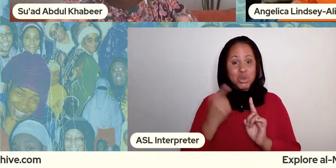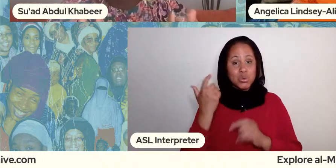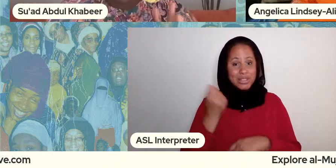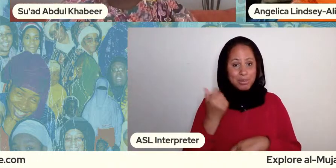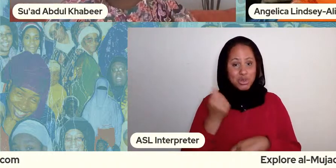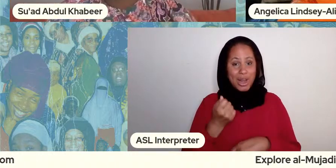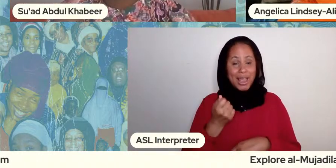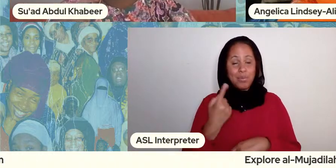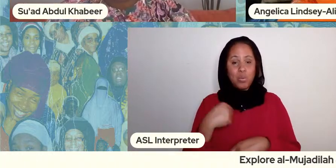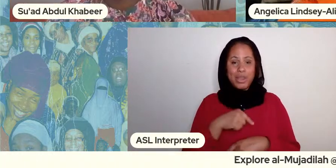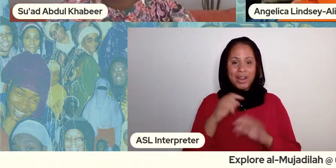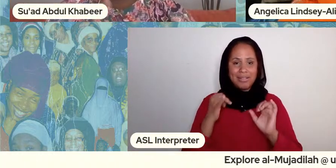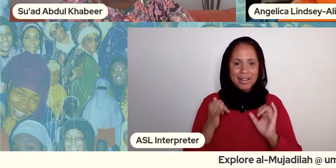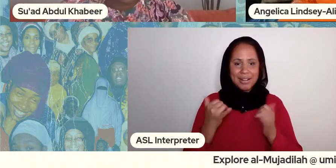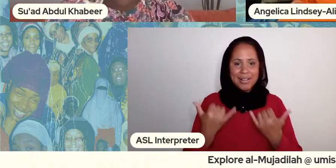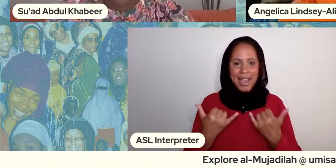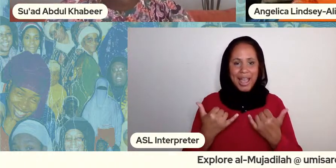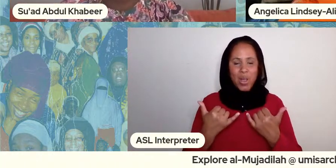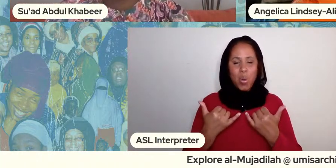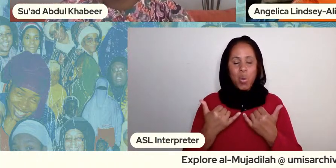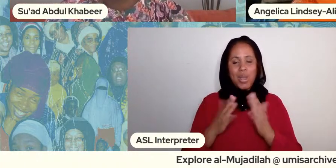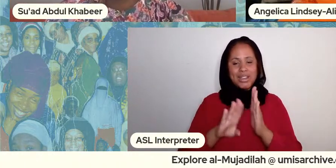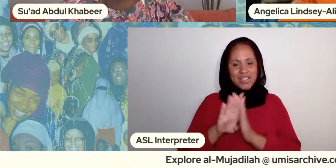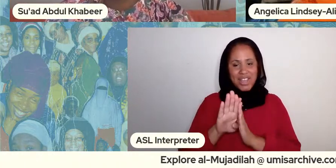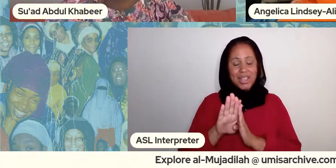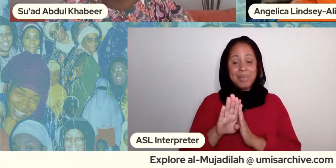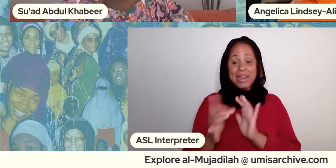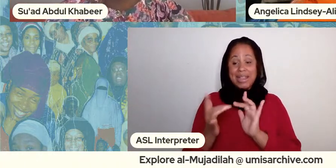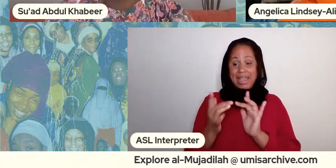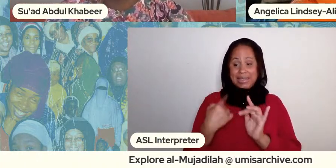us forum so if you have comments or questions right there'll be the opportunity to do that too